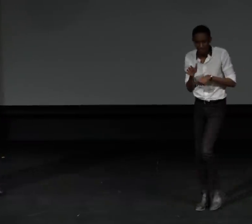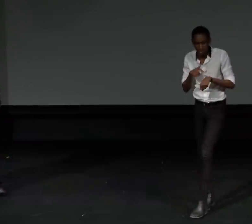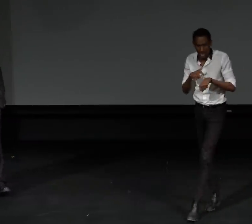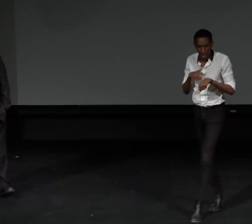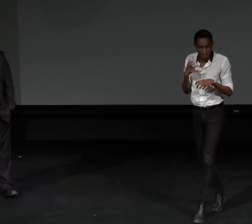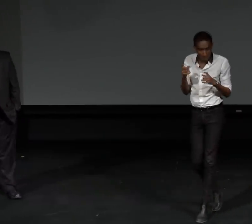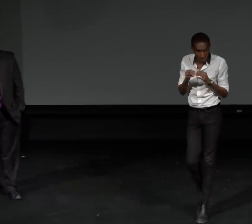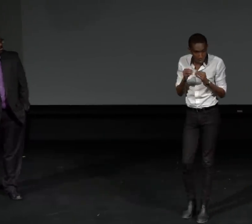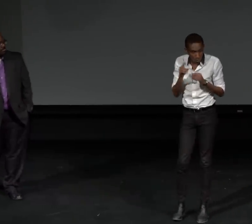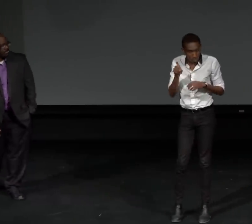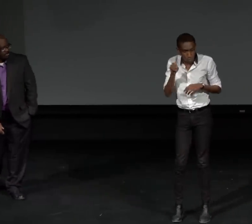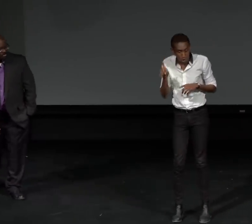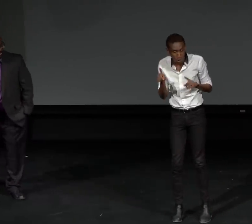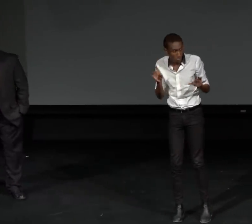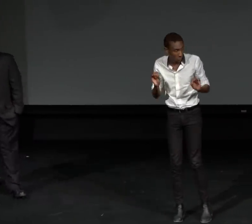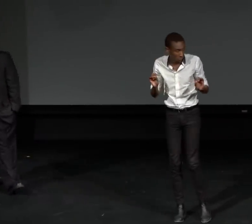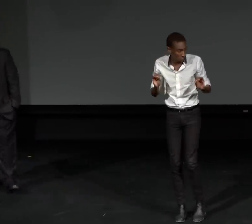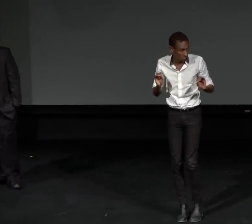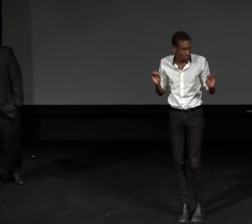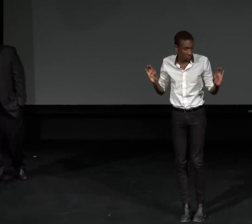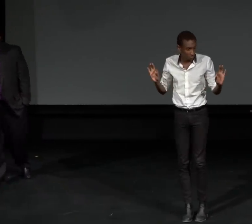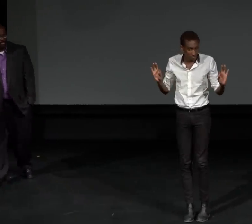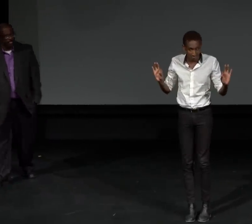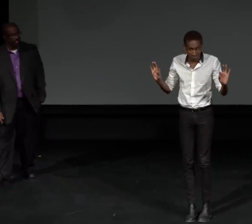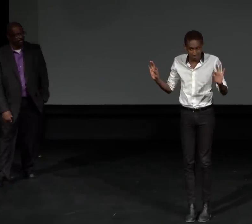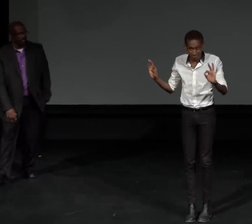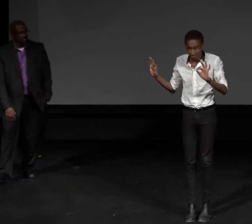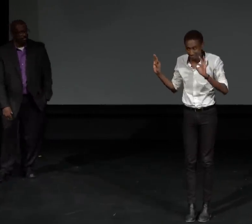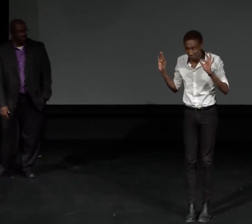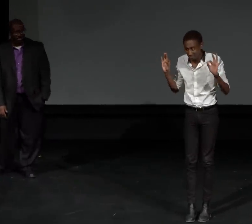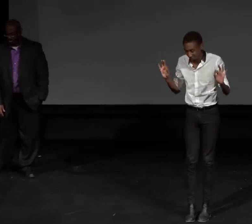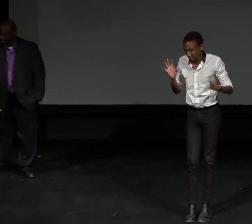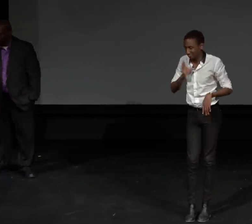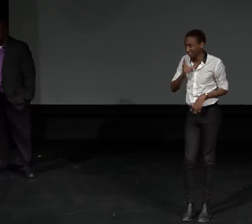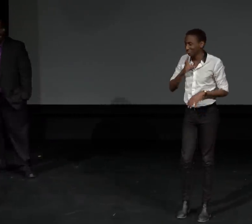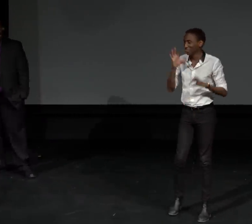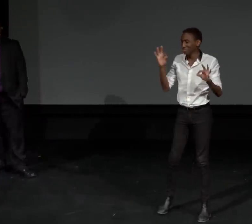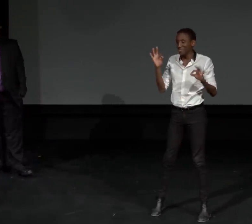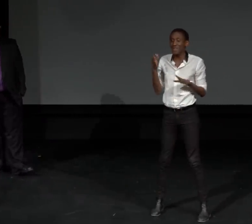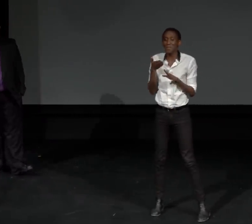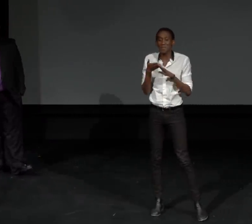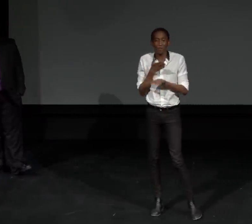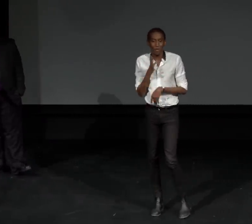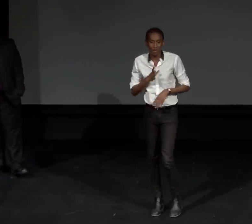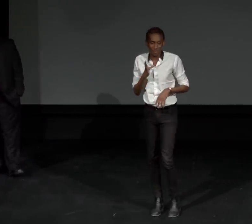It's a real gem. I believe we do have some time. If there are no more questions.